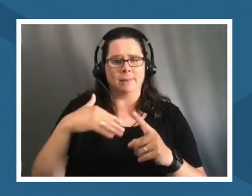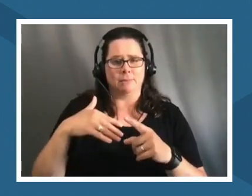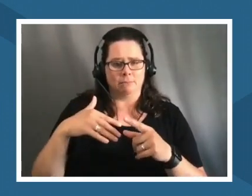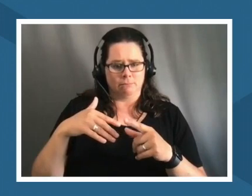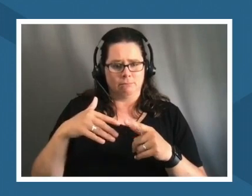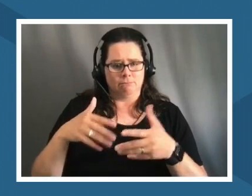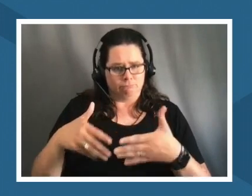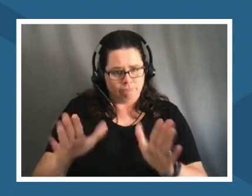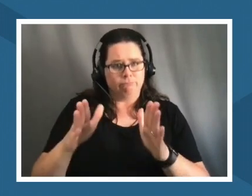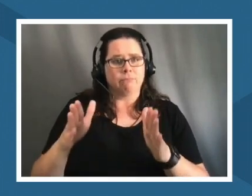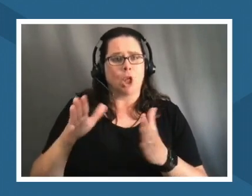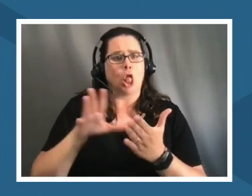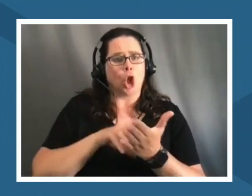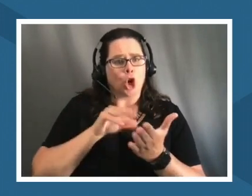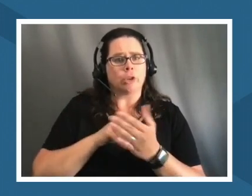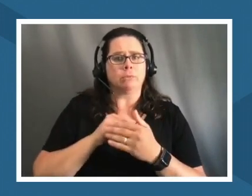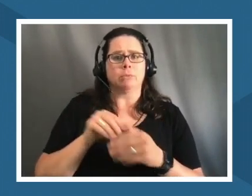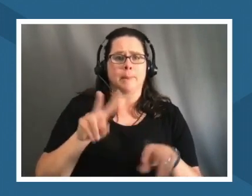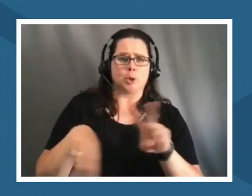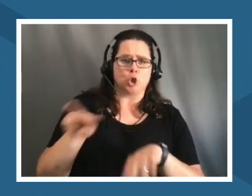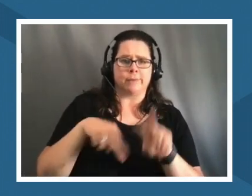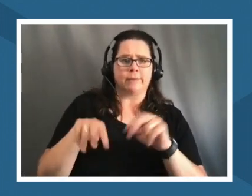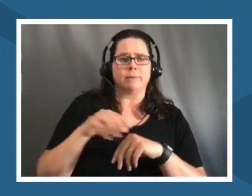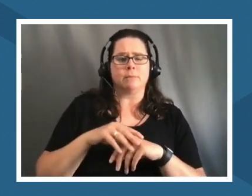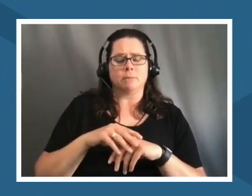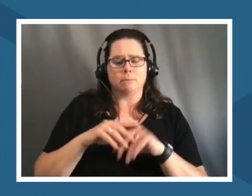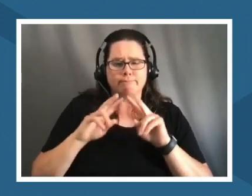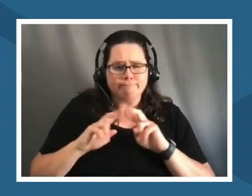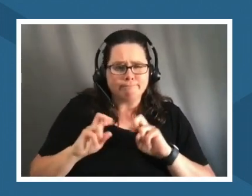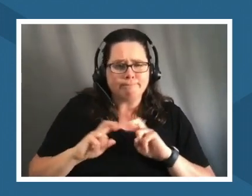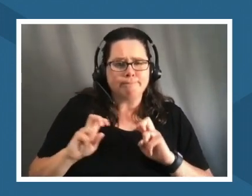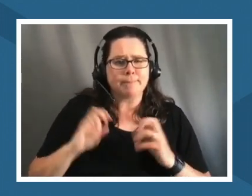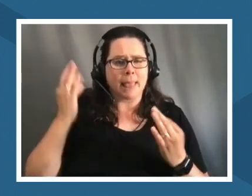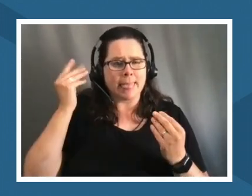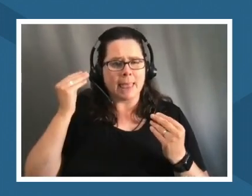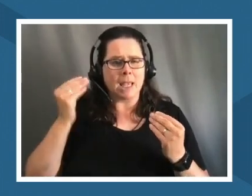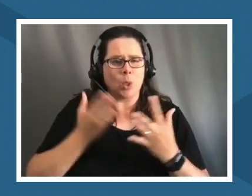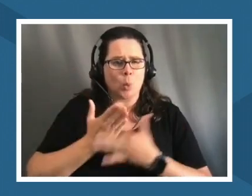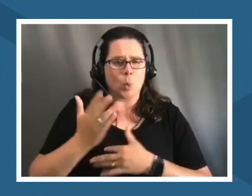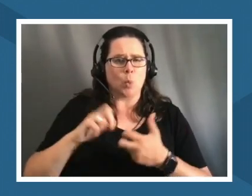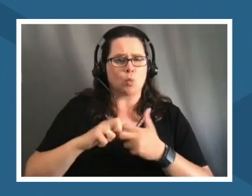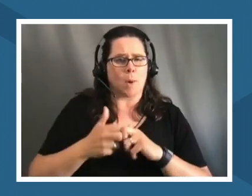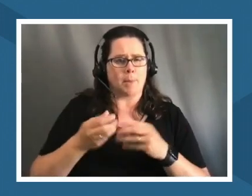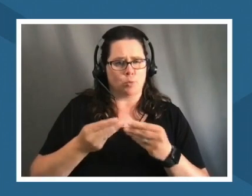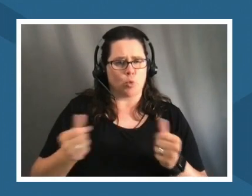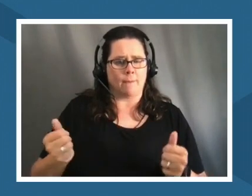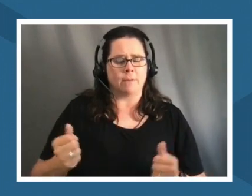observe take deep observation think through this problem solve